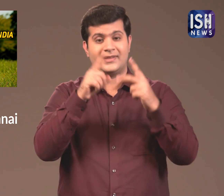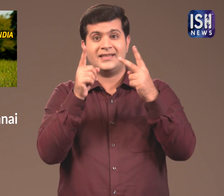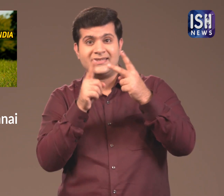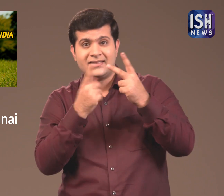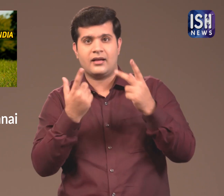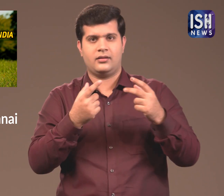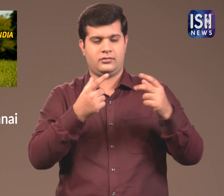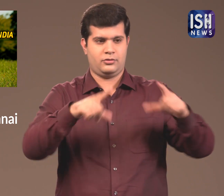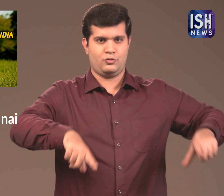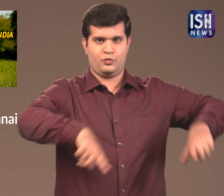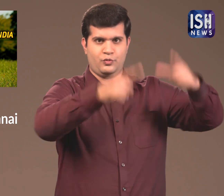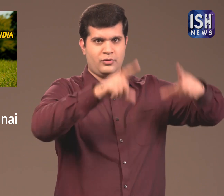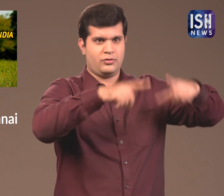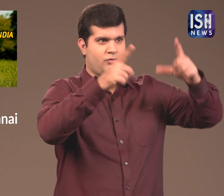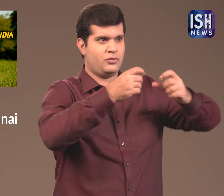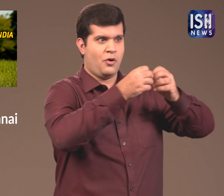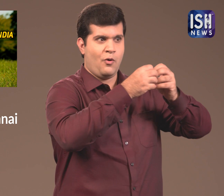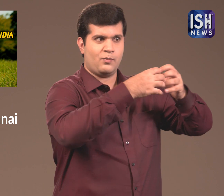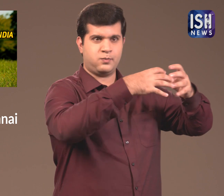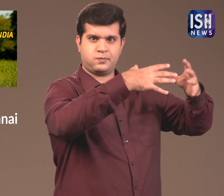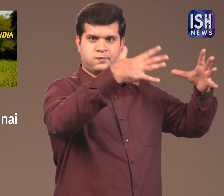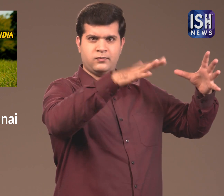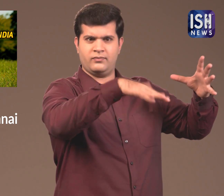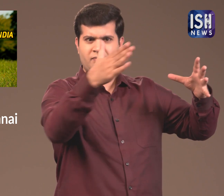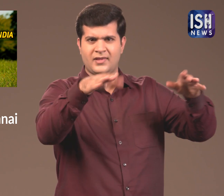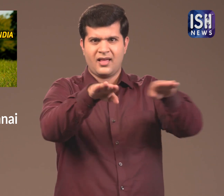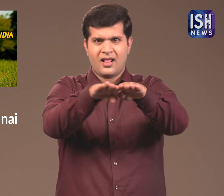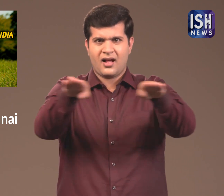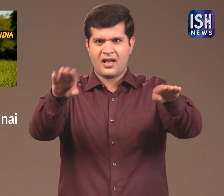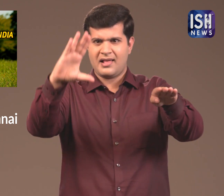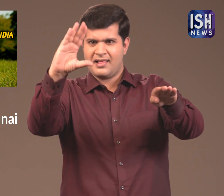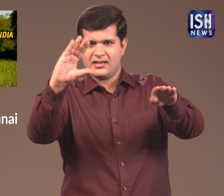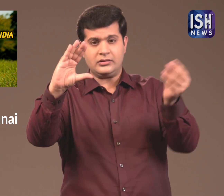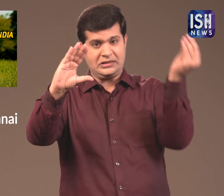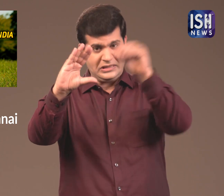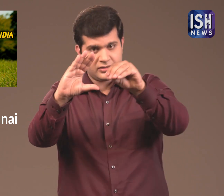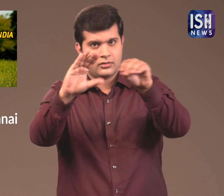If there are many trees in a particular area and if there less in another spot, they plant more trees.